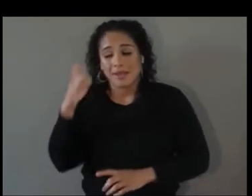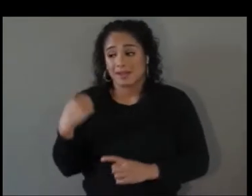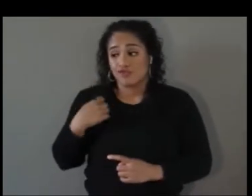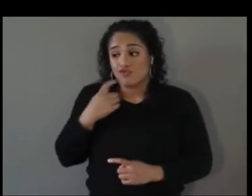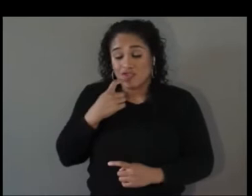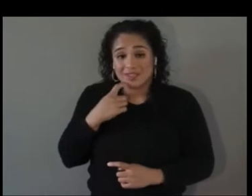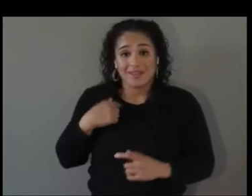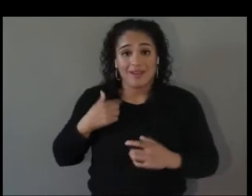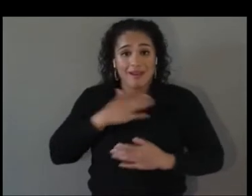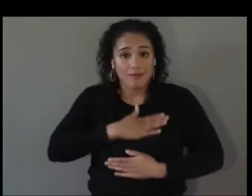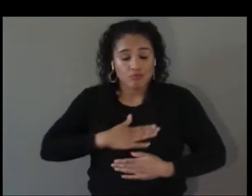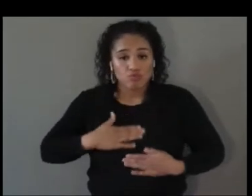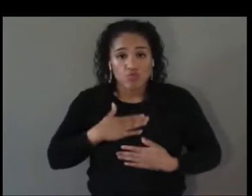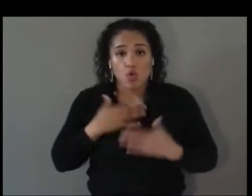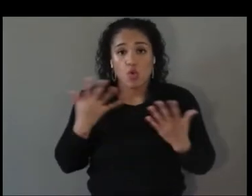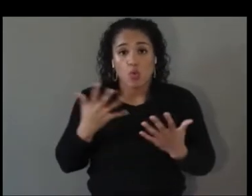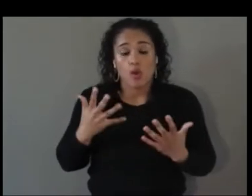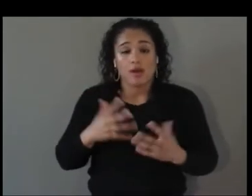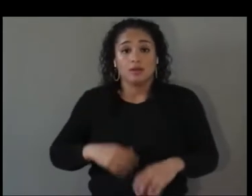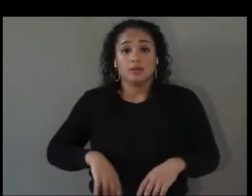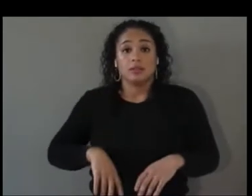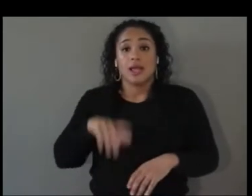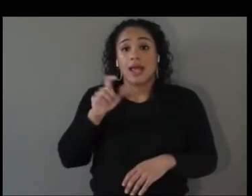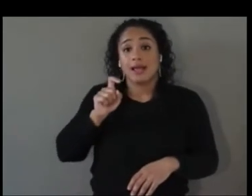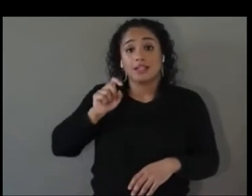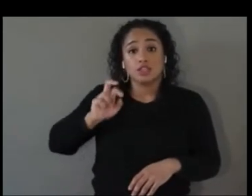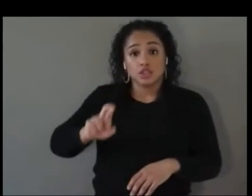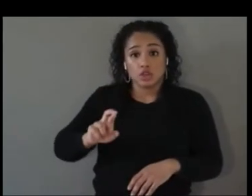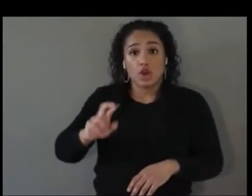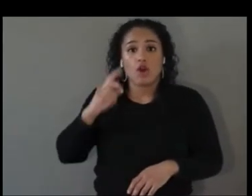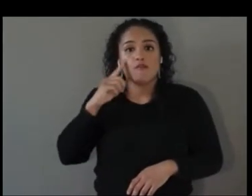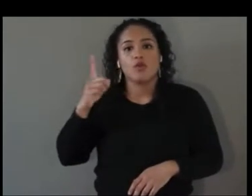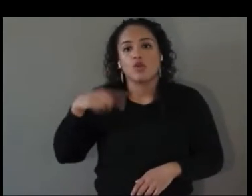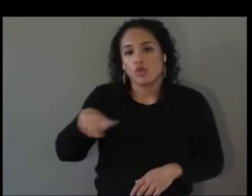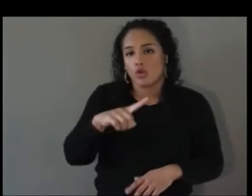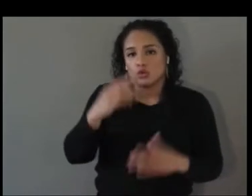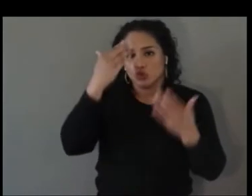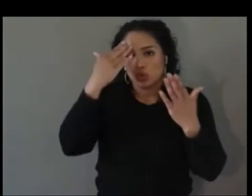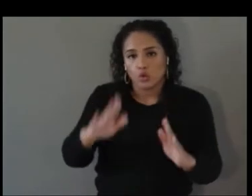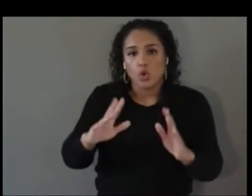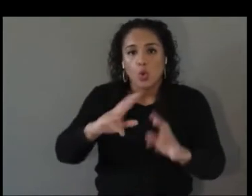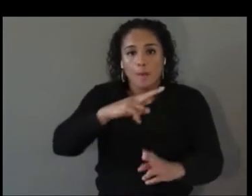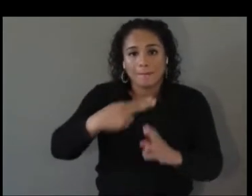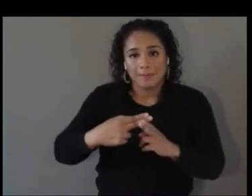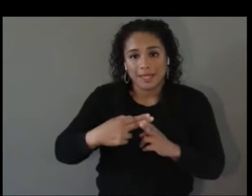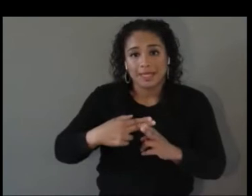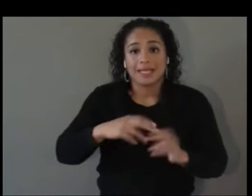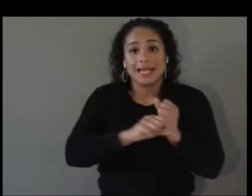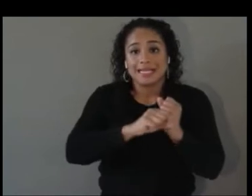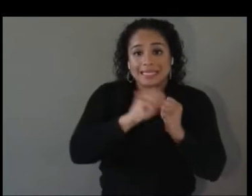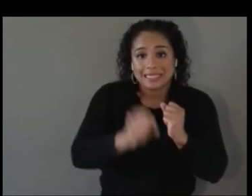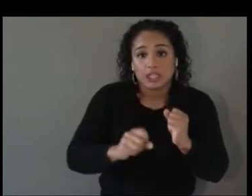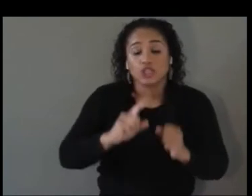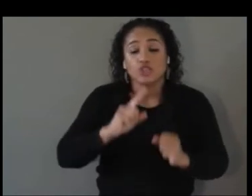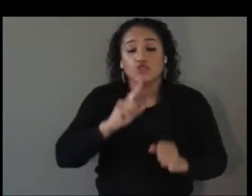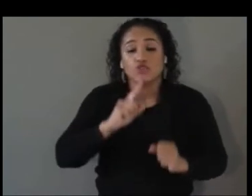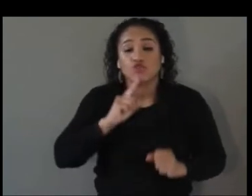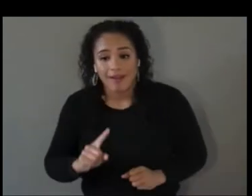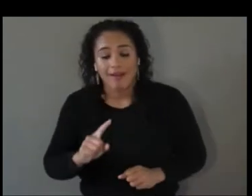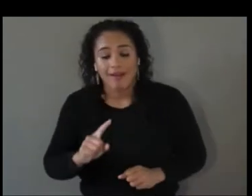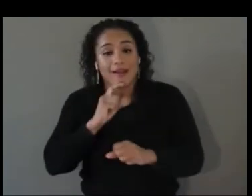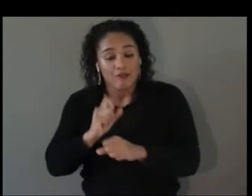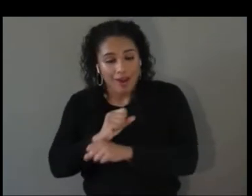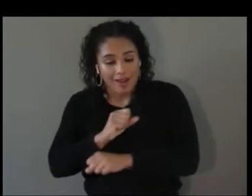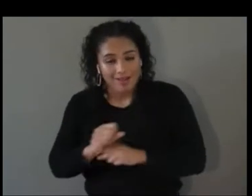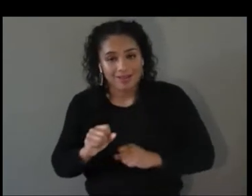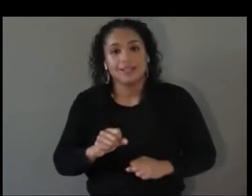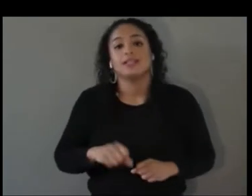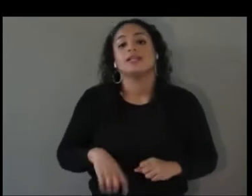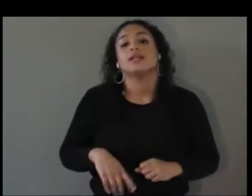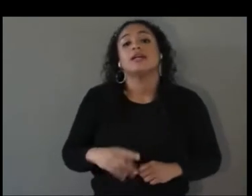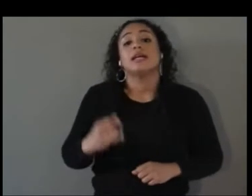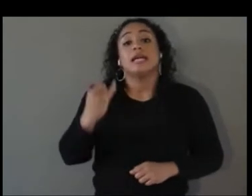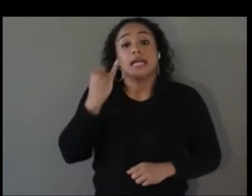which stands for extended reality, for those in the audience who may not know, that if we're going to extend reality, we must bring reality with it. On the subject of